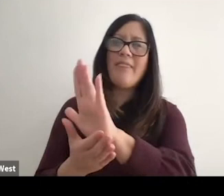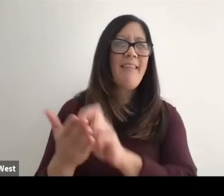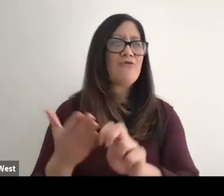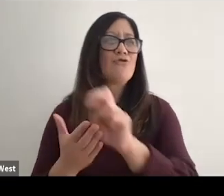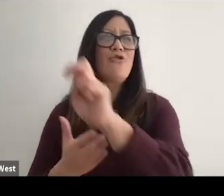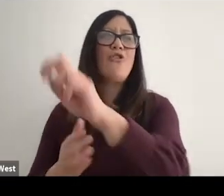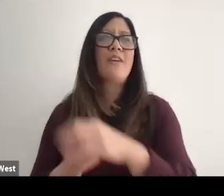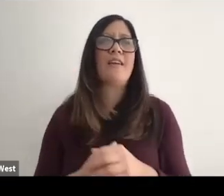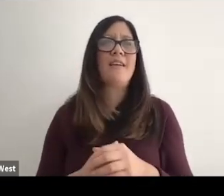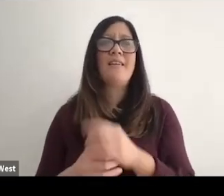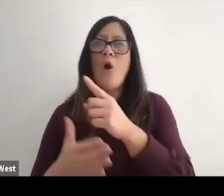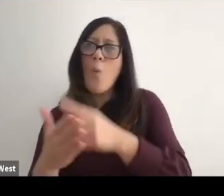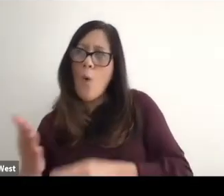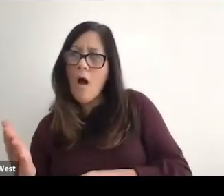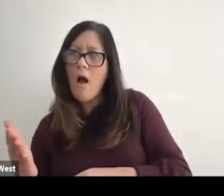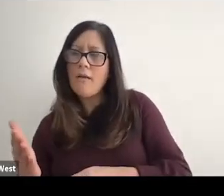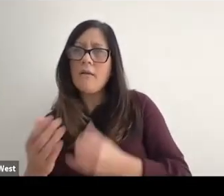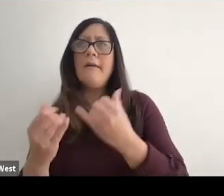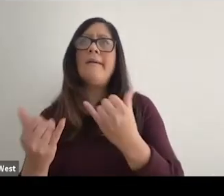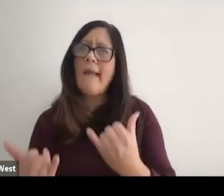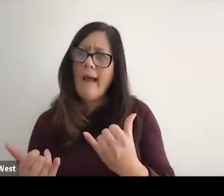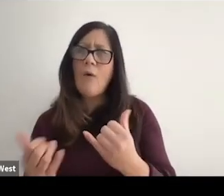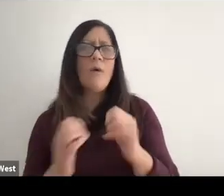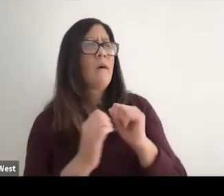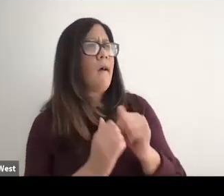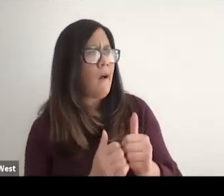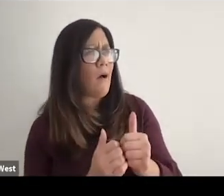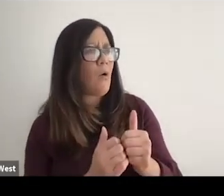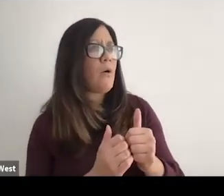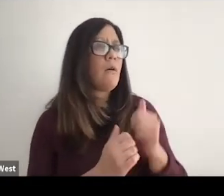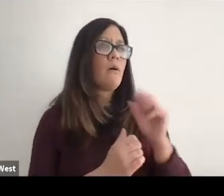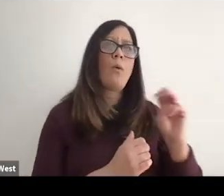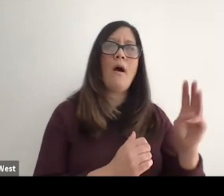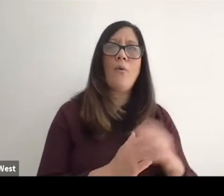What while now how right, how am I going to do that? How am I once I've learned this information?